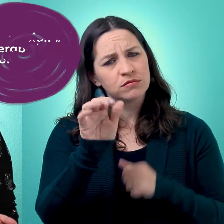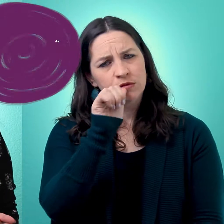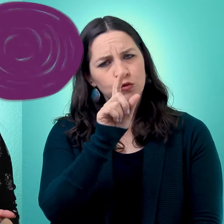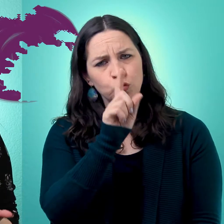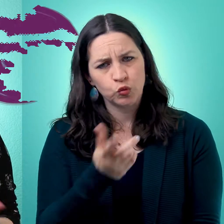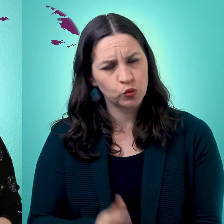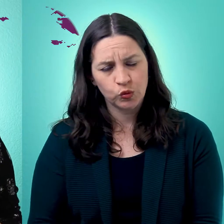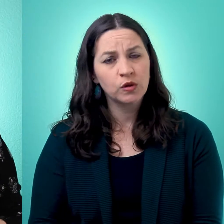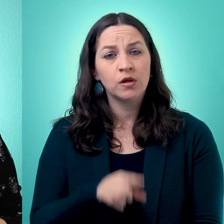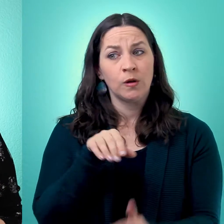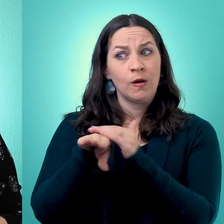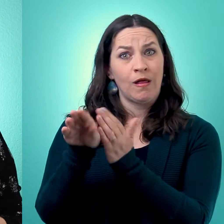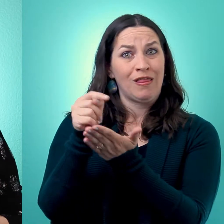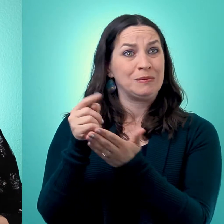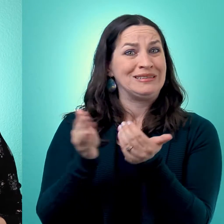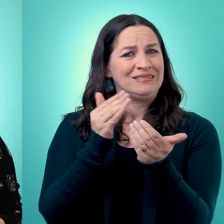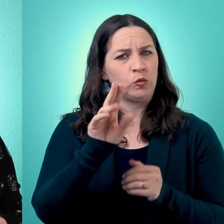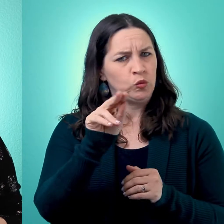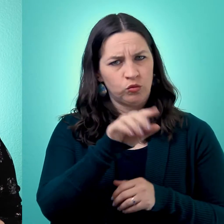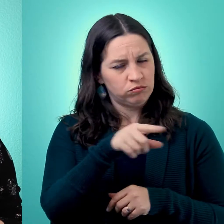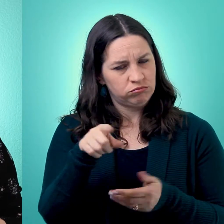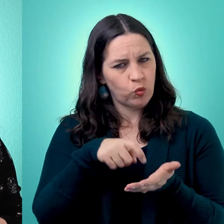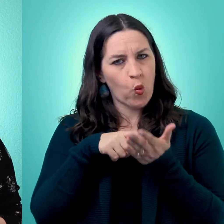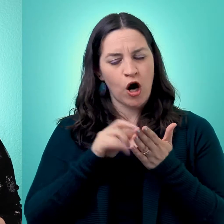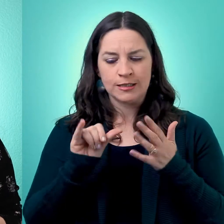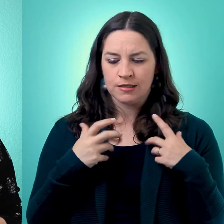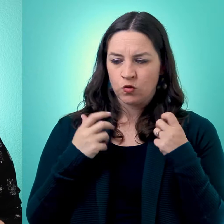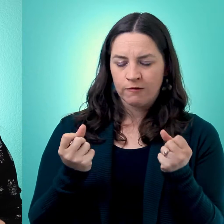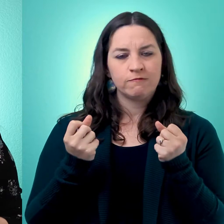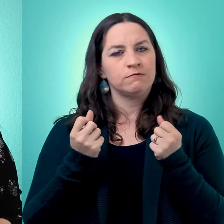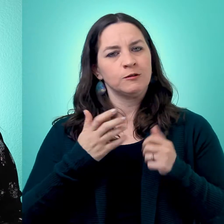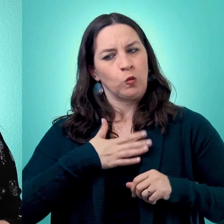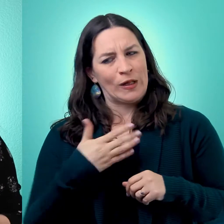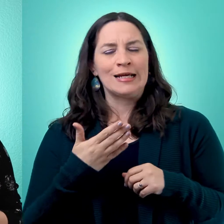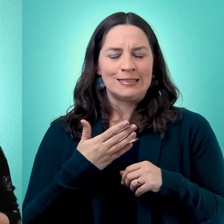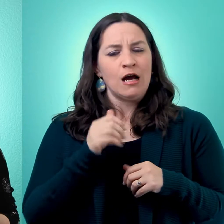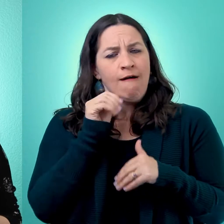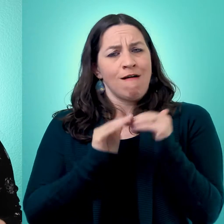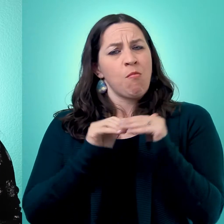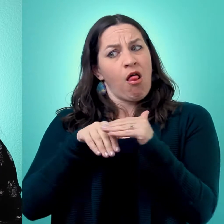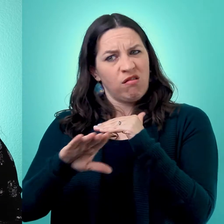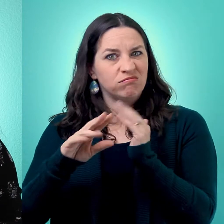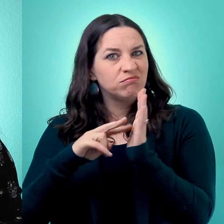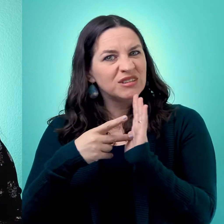On the contrary, going to therapy requires a lot of strength and it requires a lot of effort and willingness to be uncomfortable.